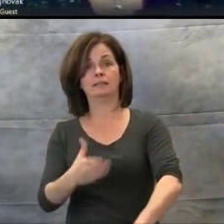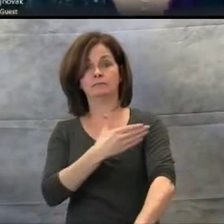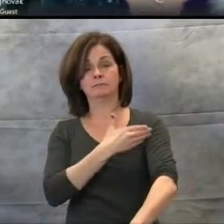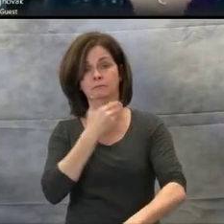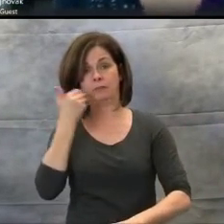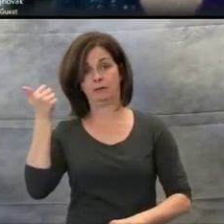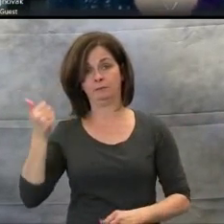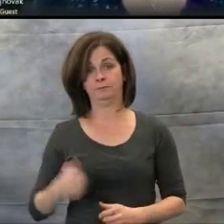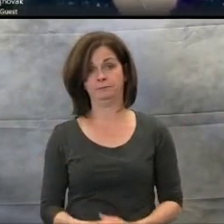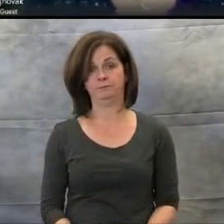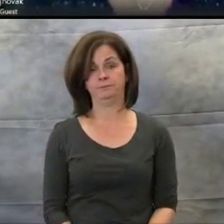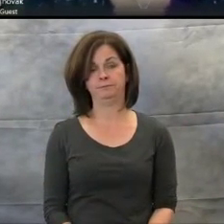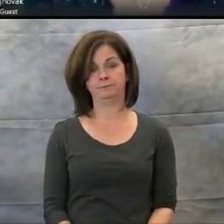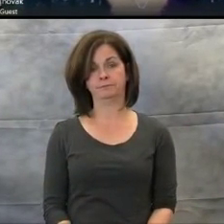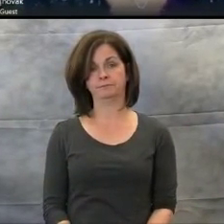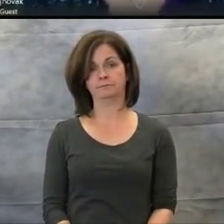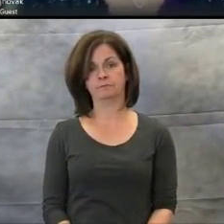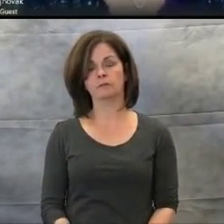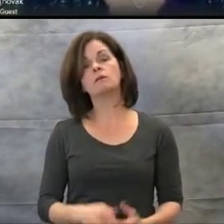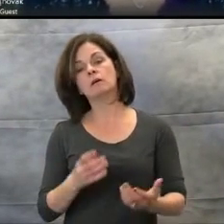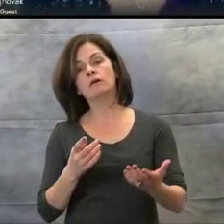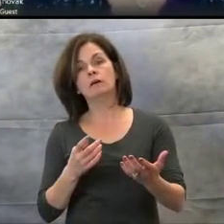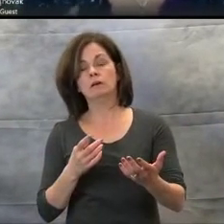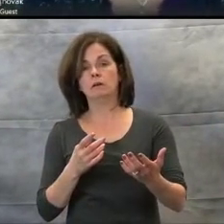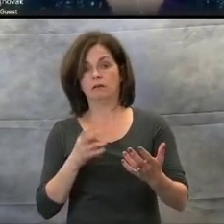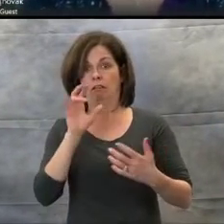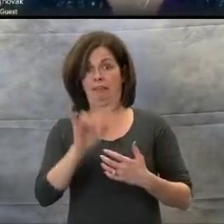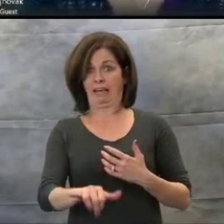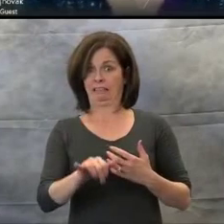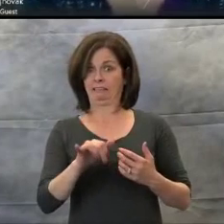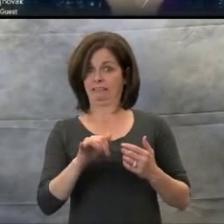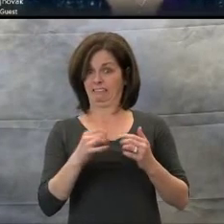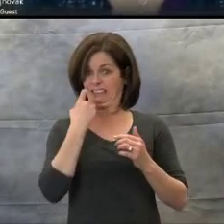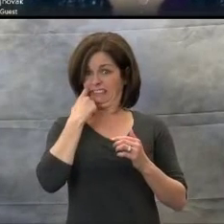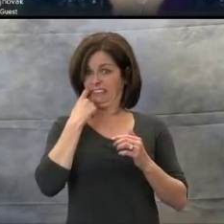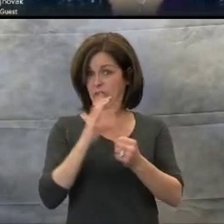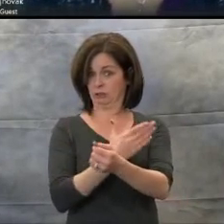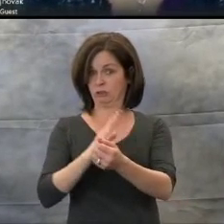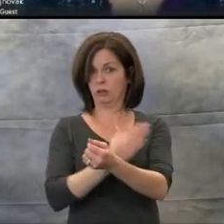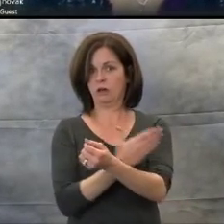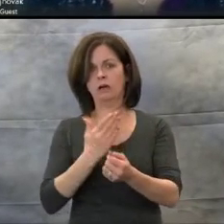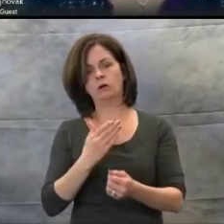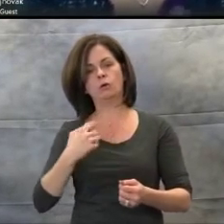So as you can see in the song, we embedded a breathing technique for him, and this would